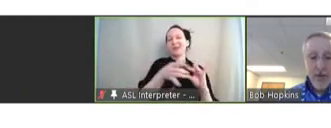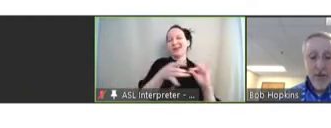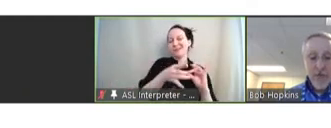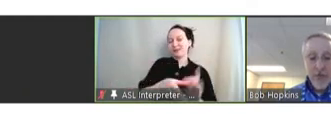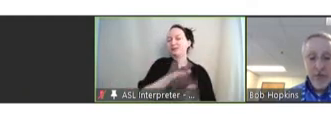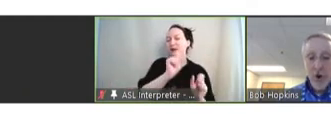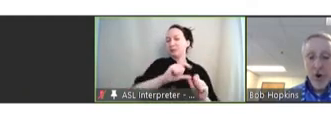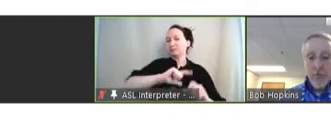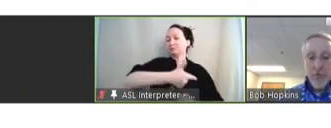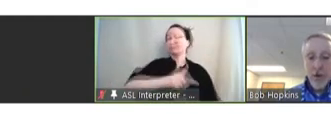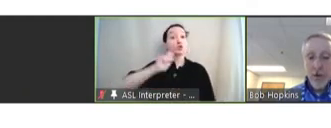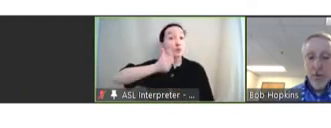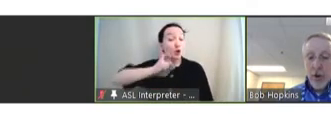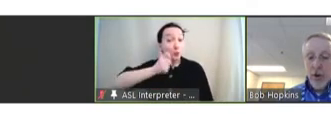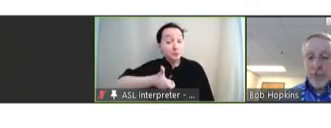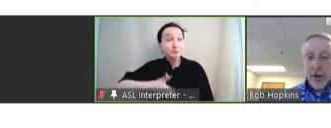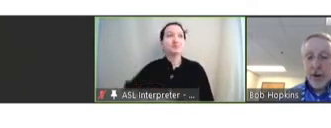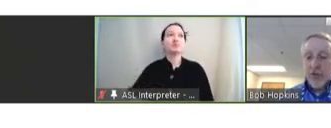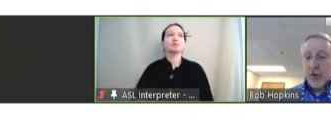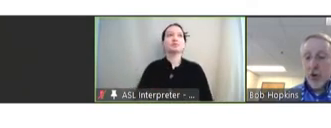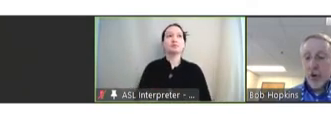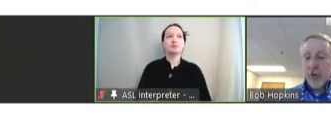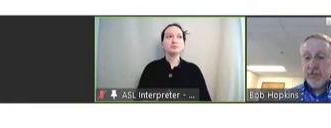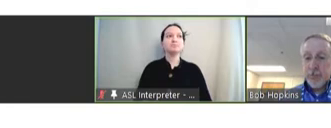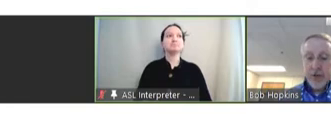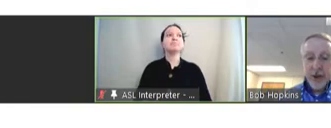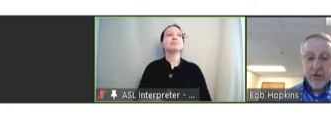For tomorrow, we'll host panels on the correlates of protection